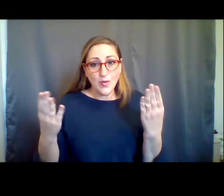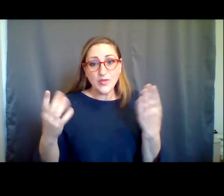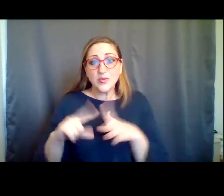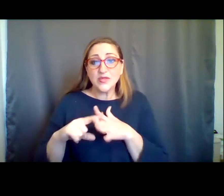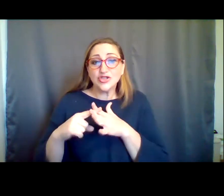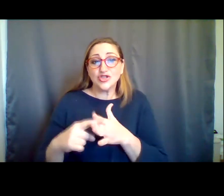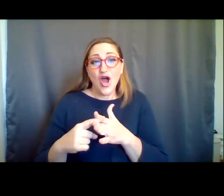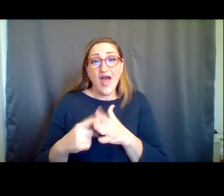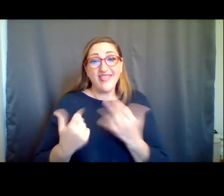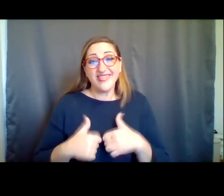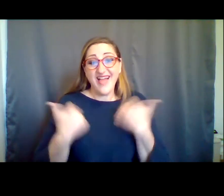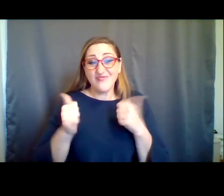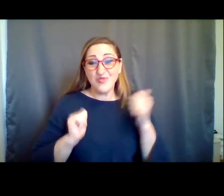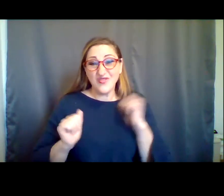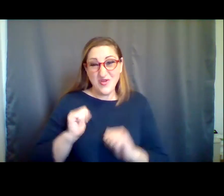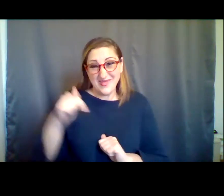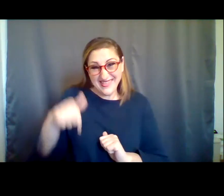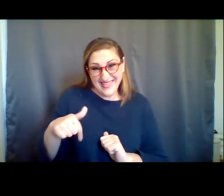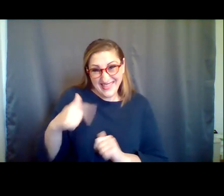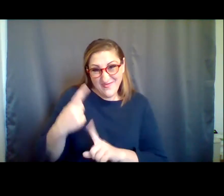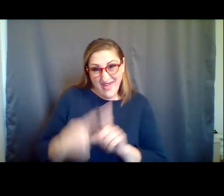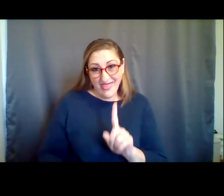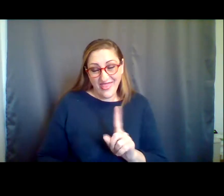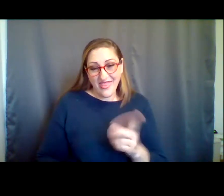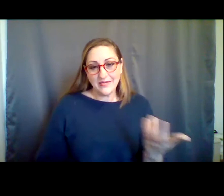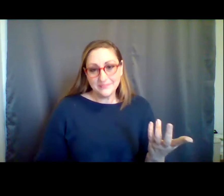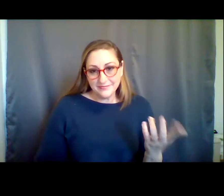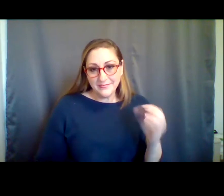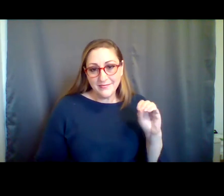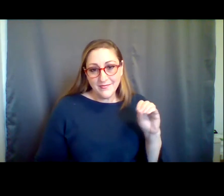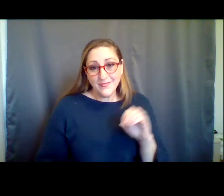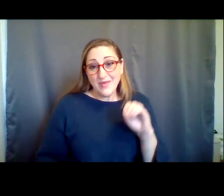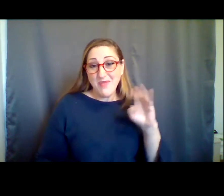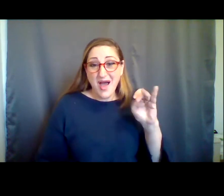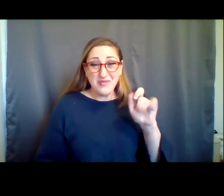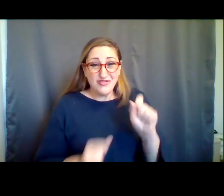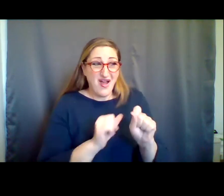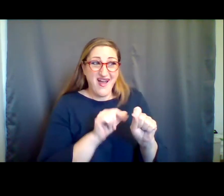performance for the first time again this month and, of course, Omicron has put a little bit of a wrench in